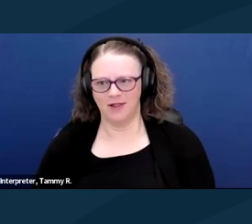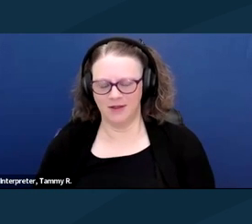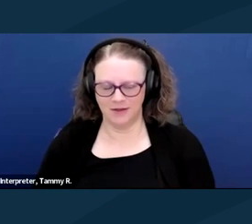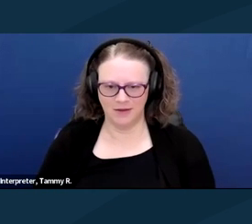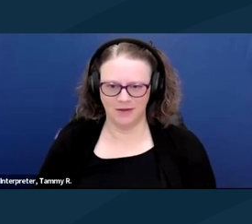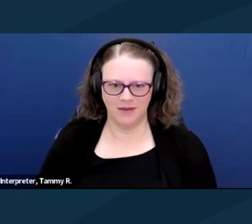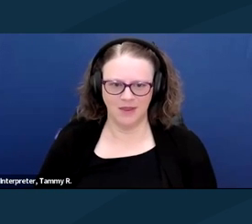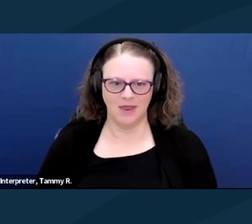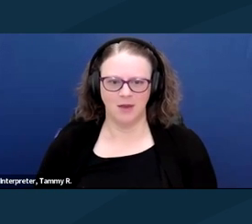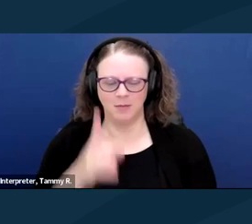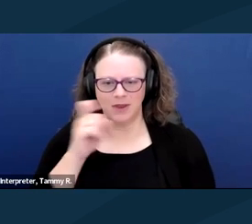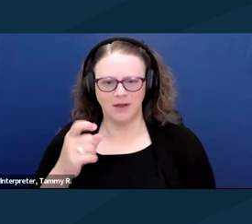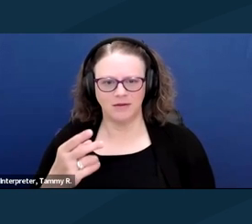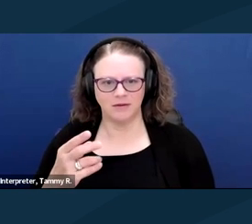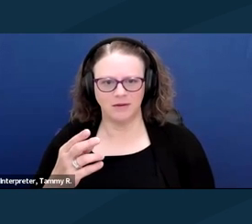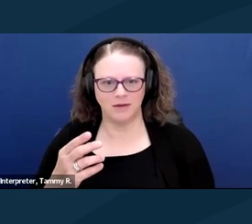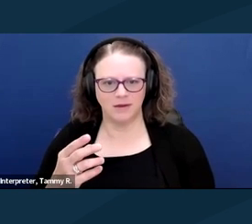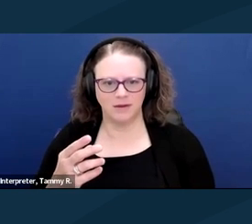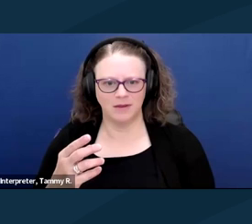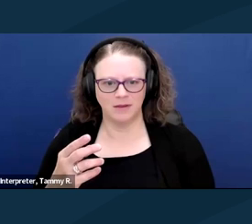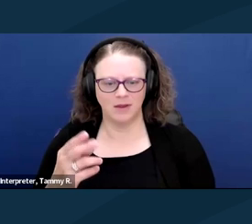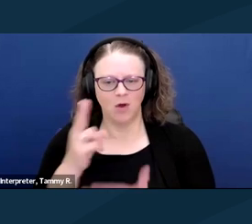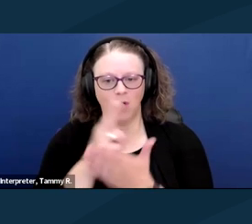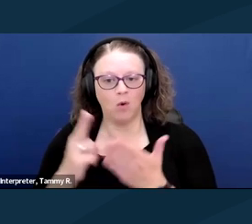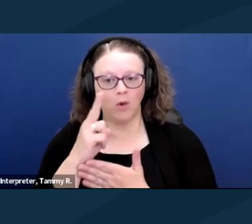Because holy Christ is Jesus,